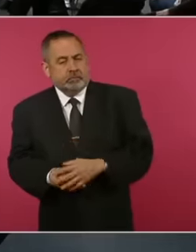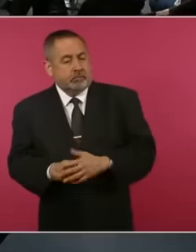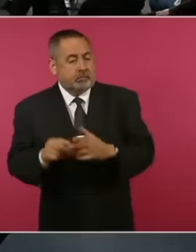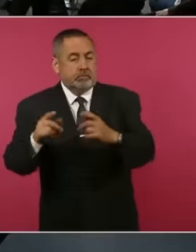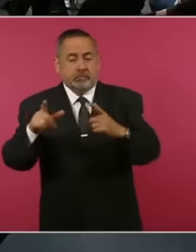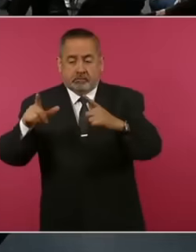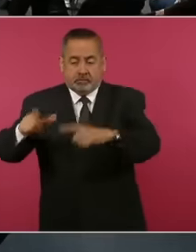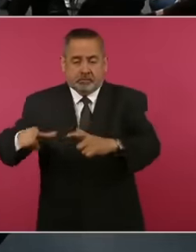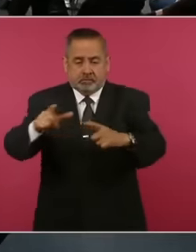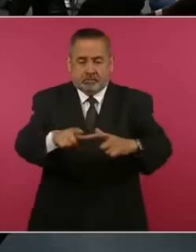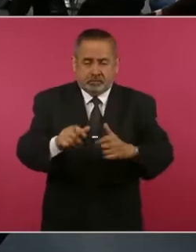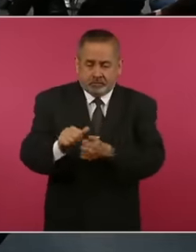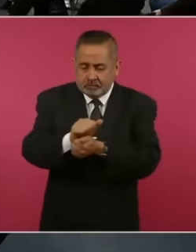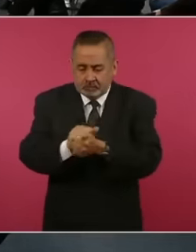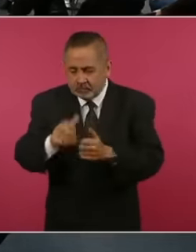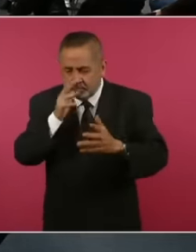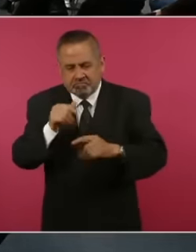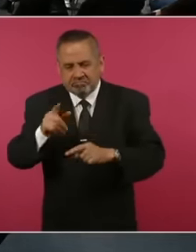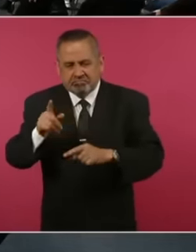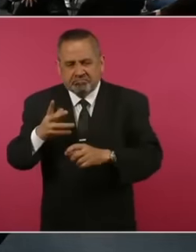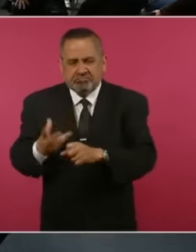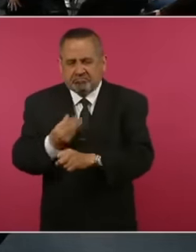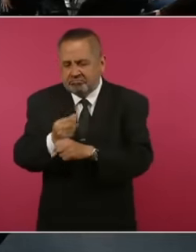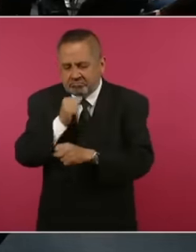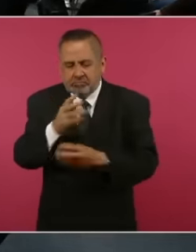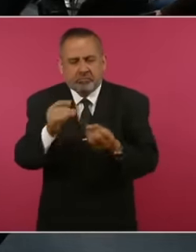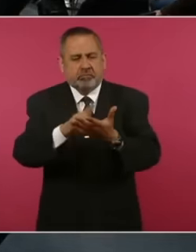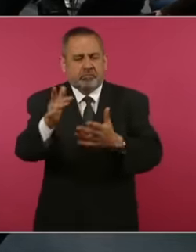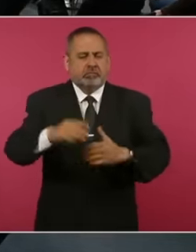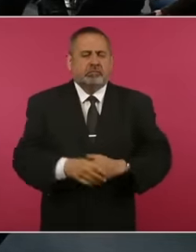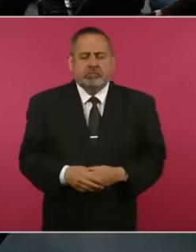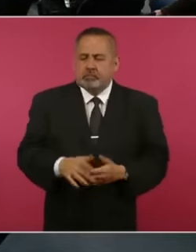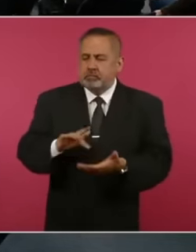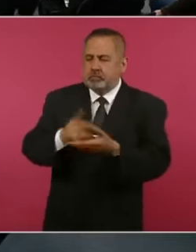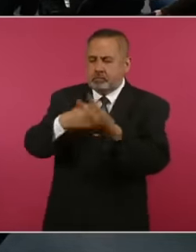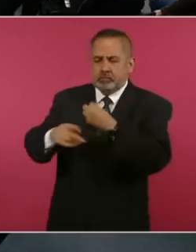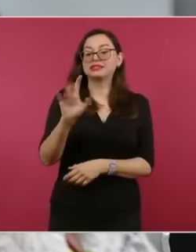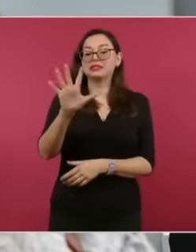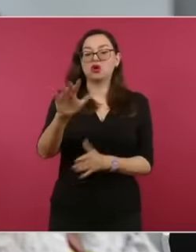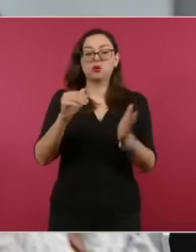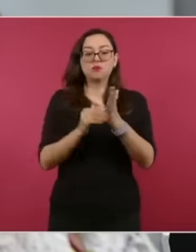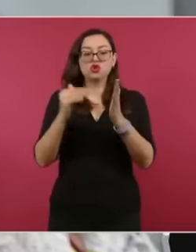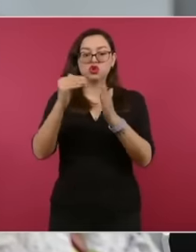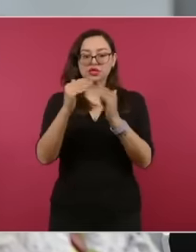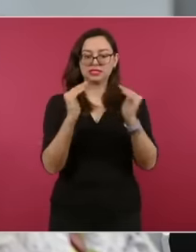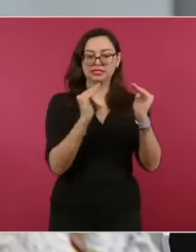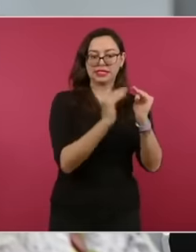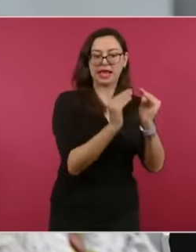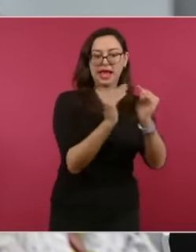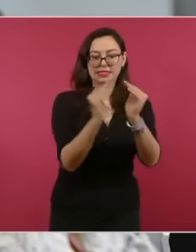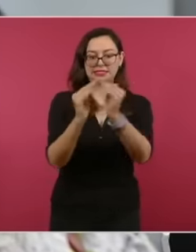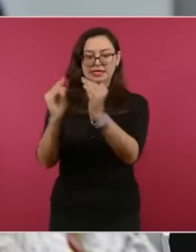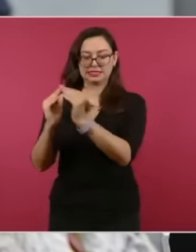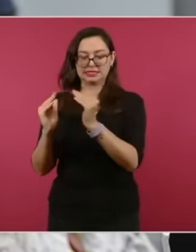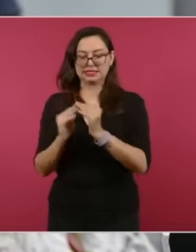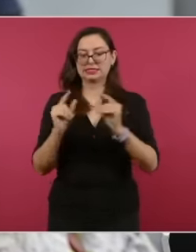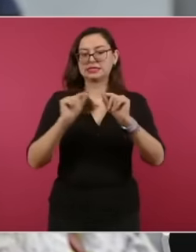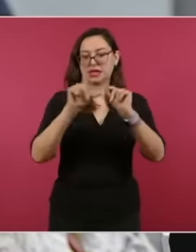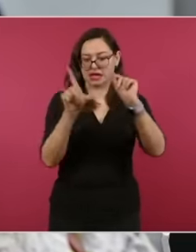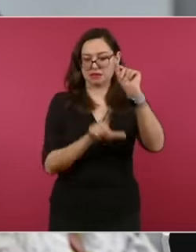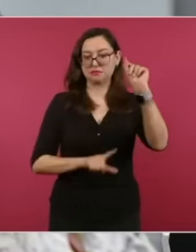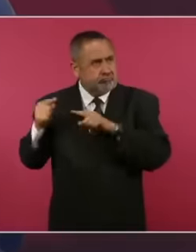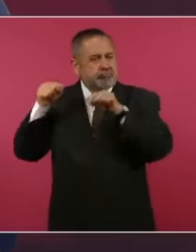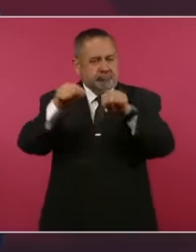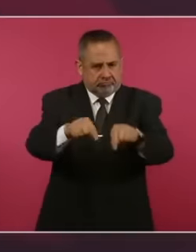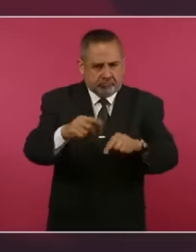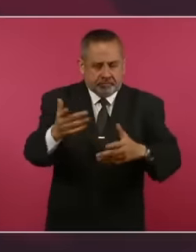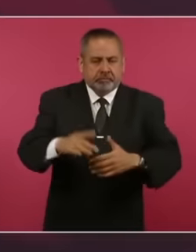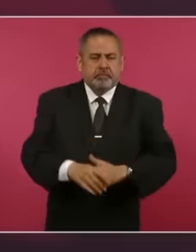is Irreversible. Thank you very much, thank you and this and the invitation is open. Well, let's have